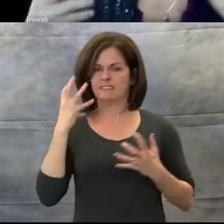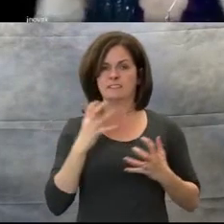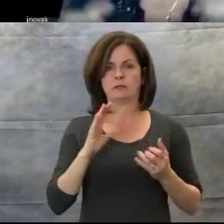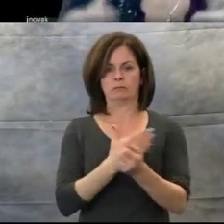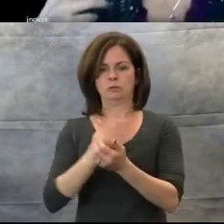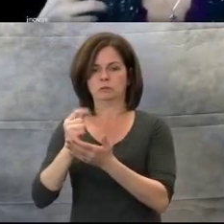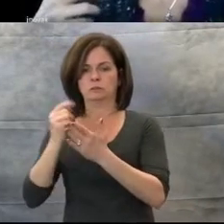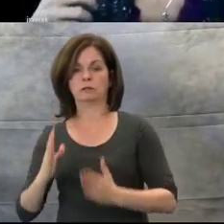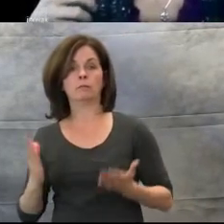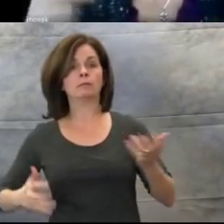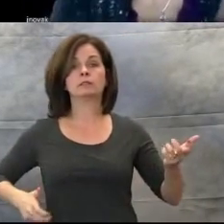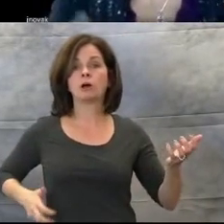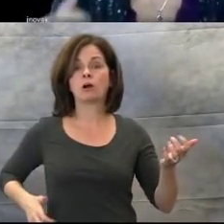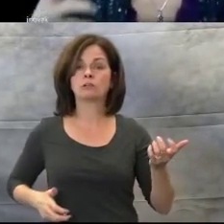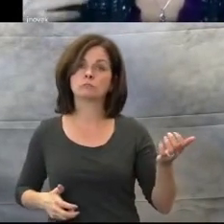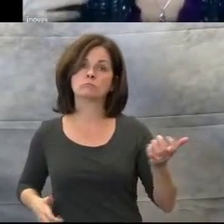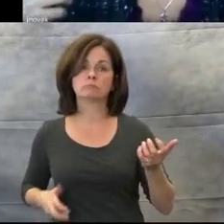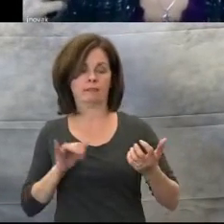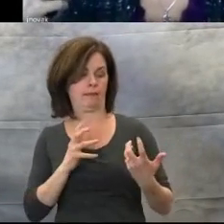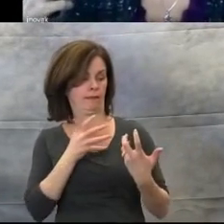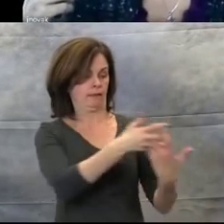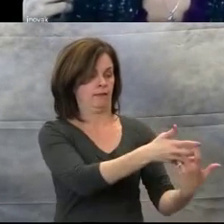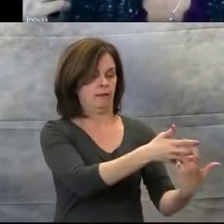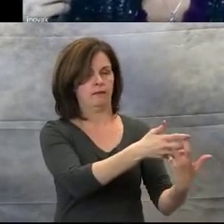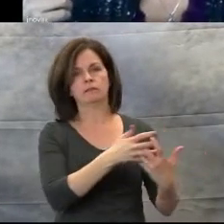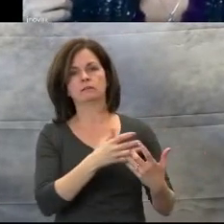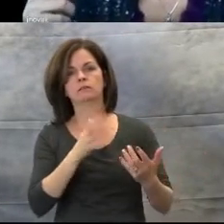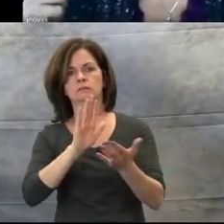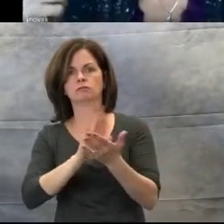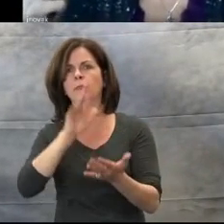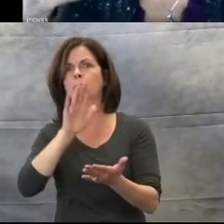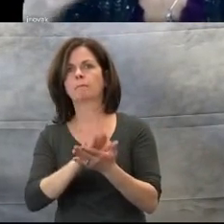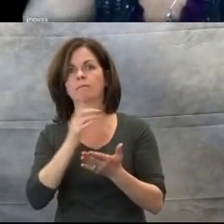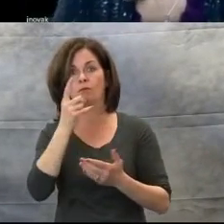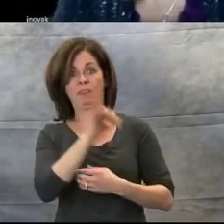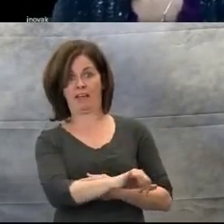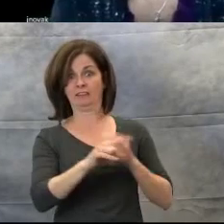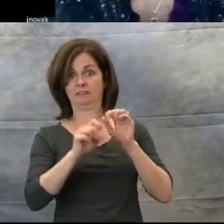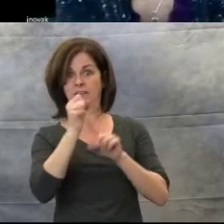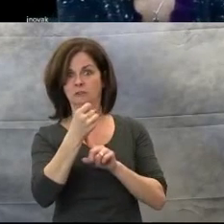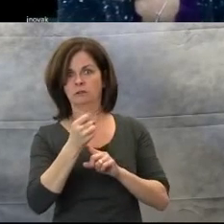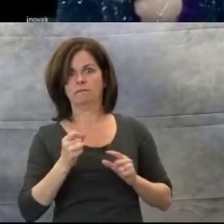The rhythm is very fast, maybe the volume is very loud